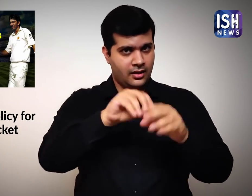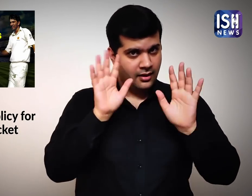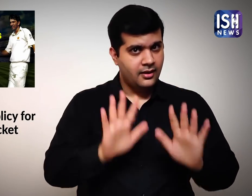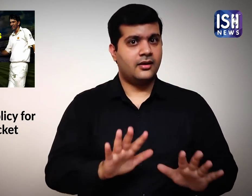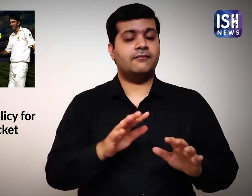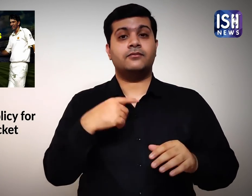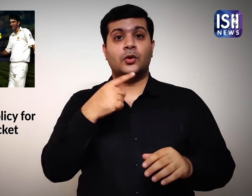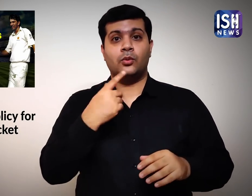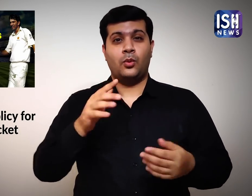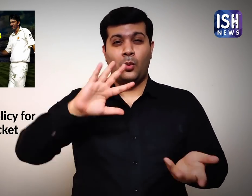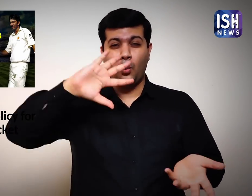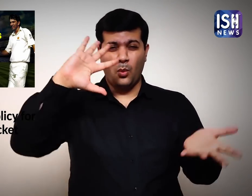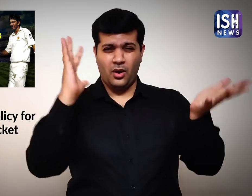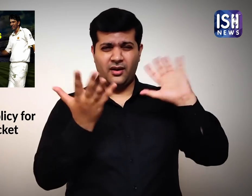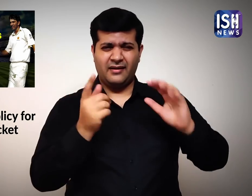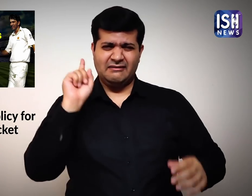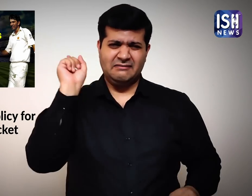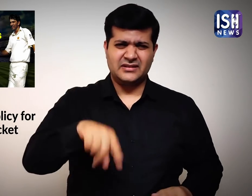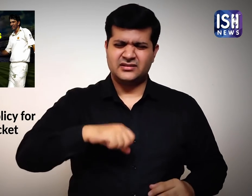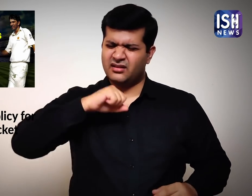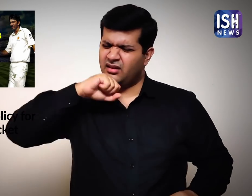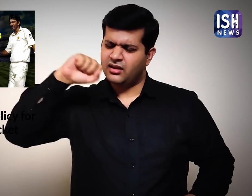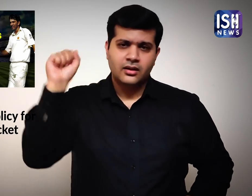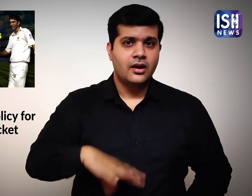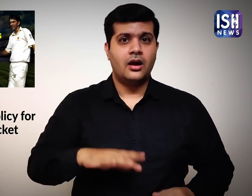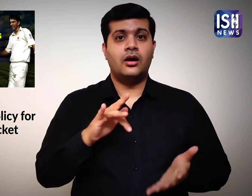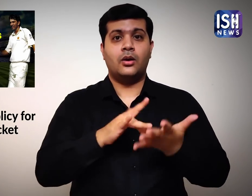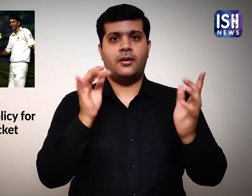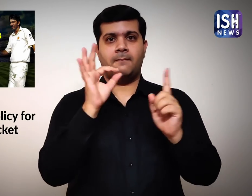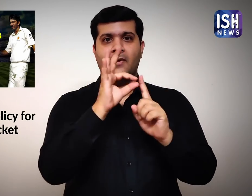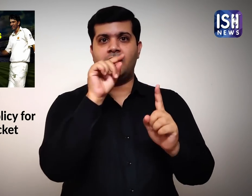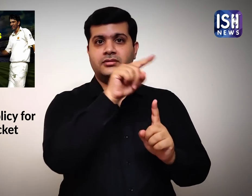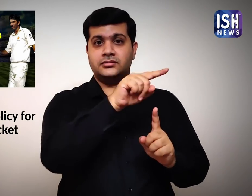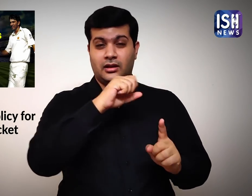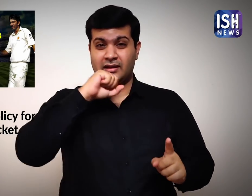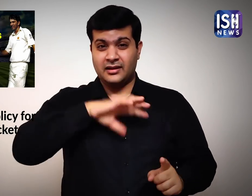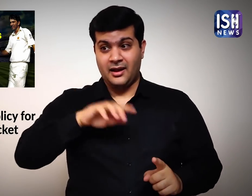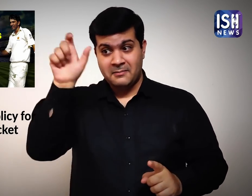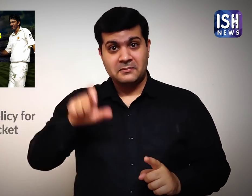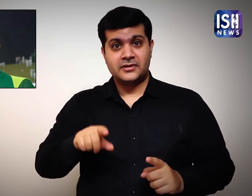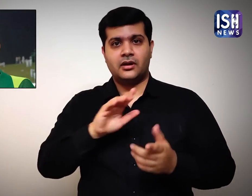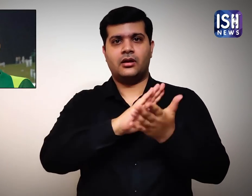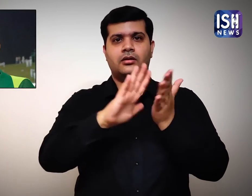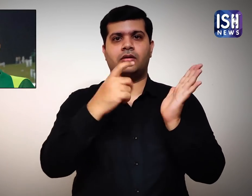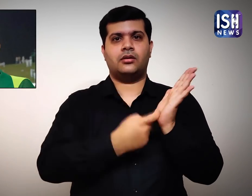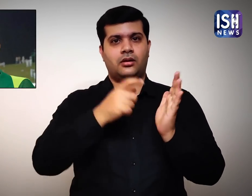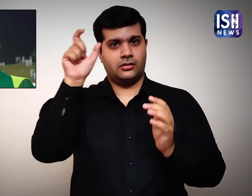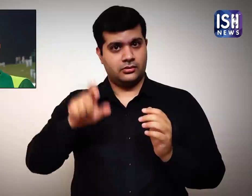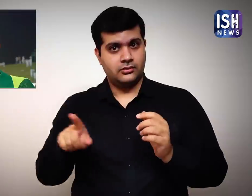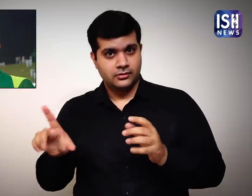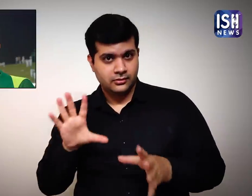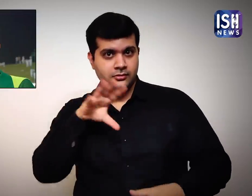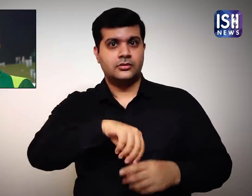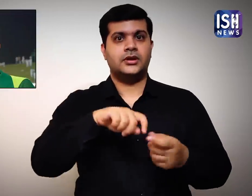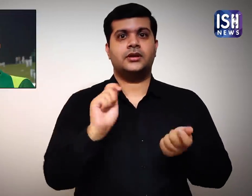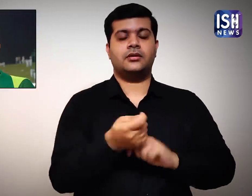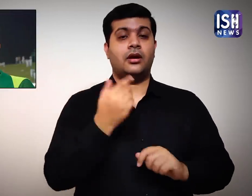Pakistan's Hasan Raza, holds the record of being the youngest to play international cricket.